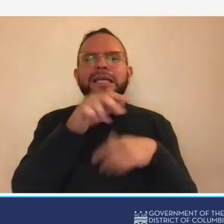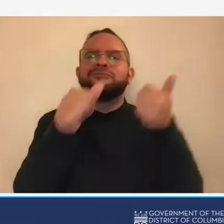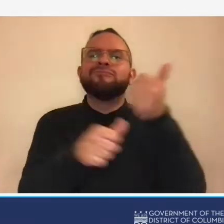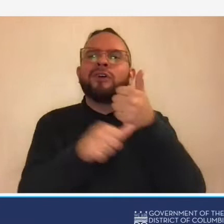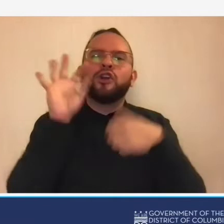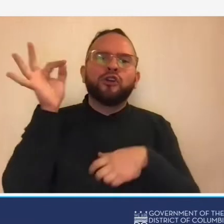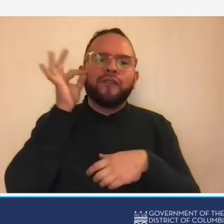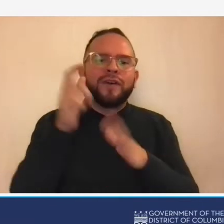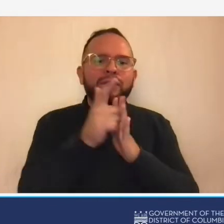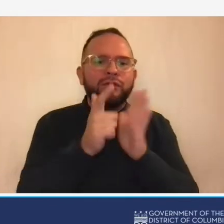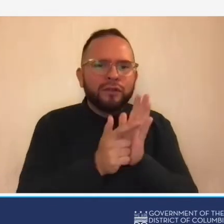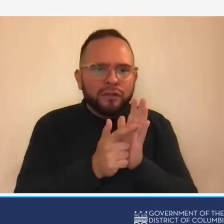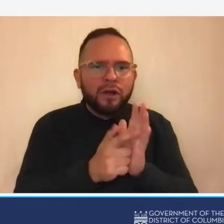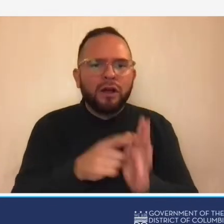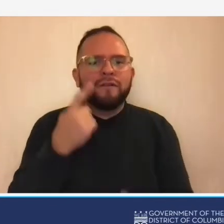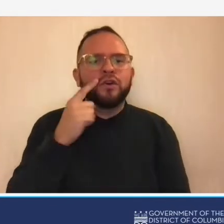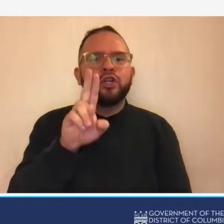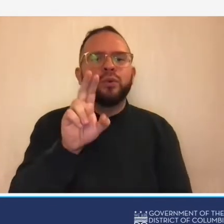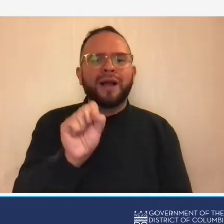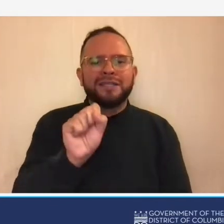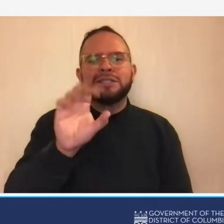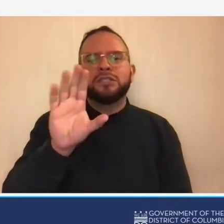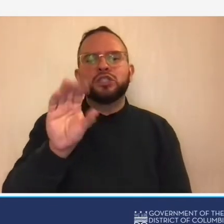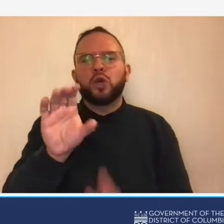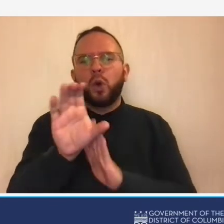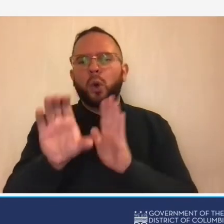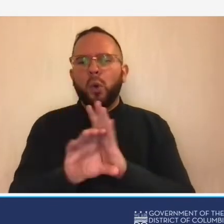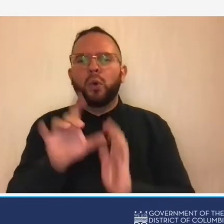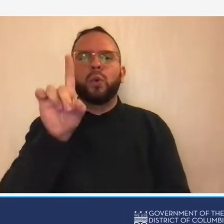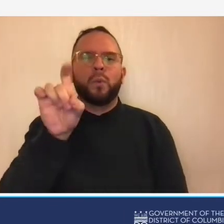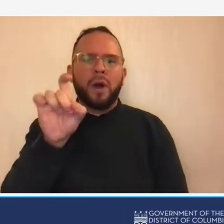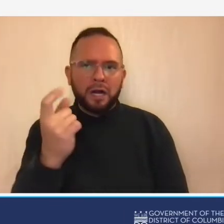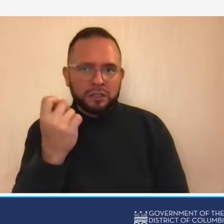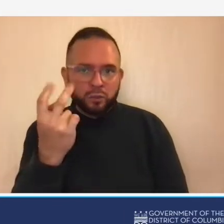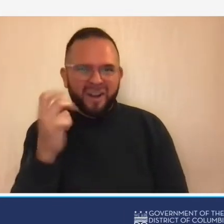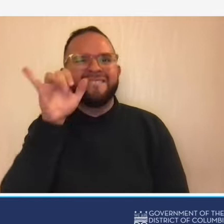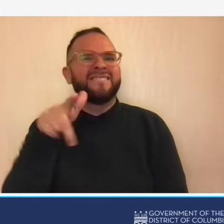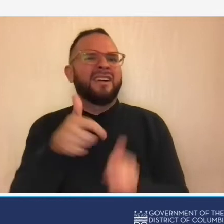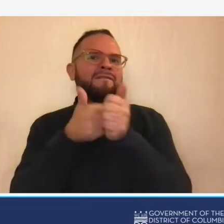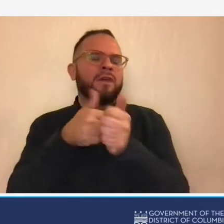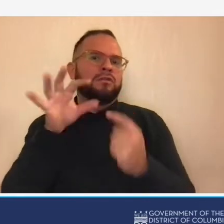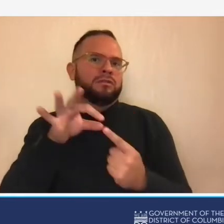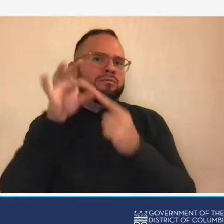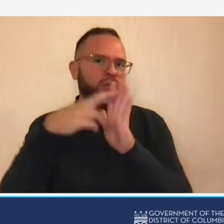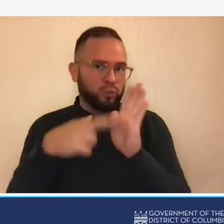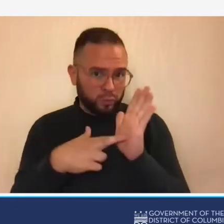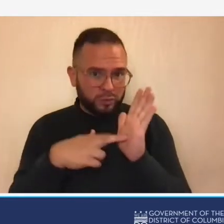u.s code 112 follow special rules and as you see on the slide here are the services that we're